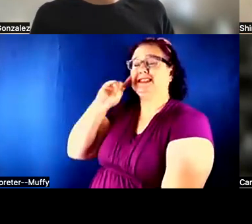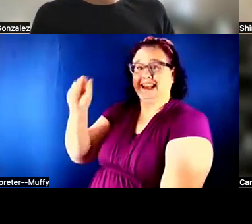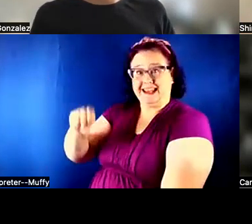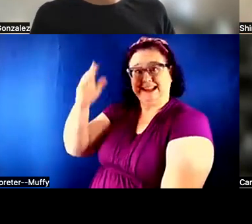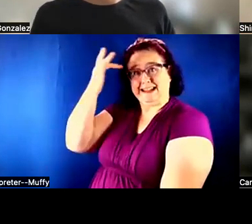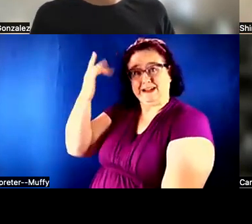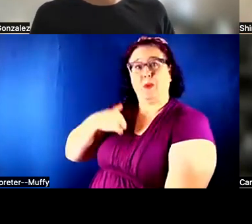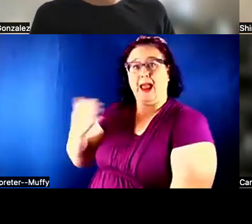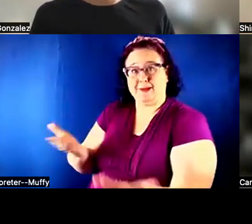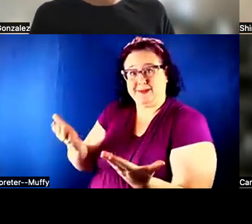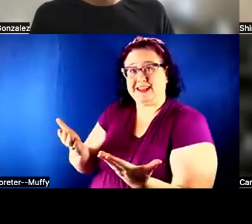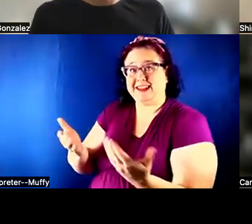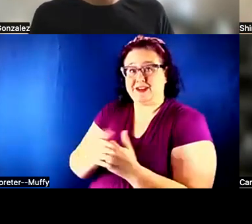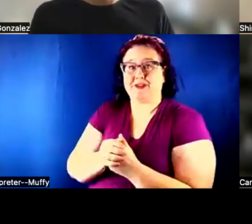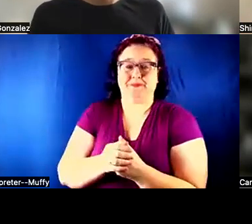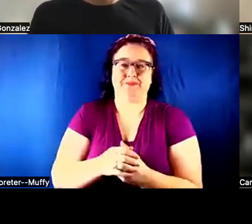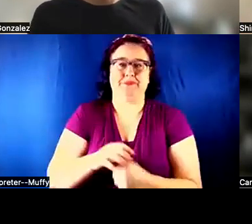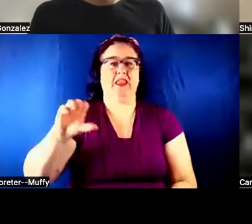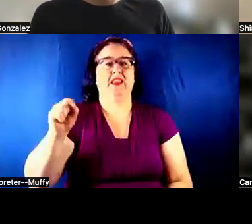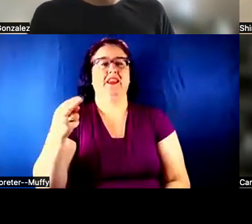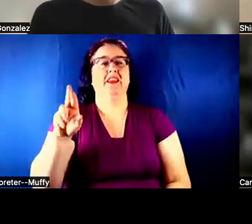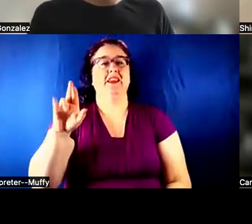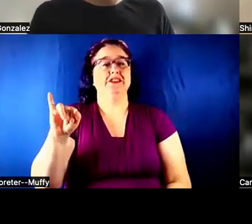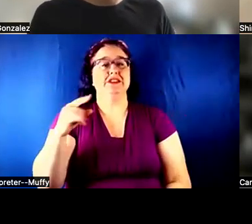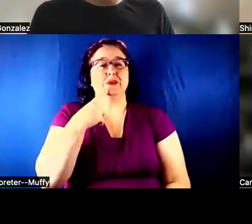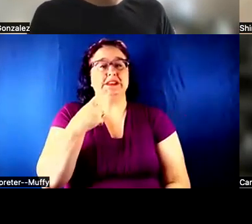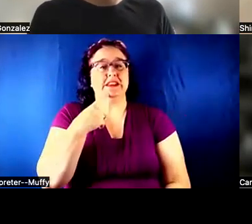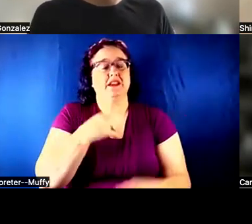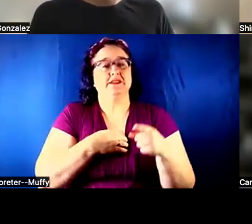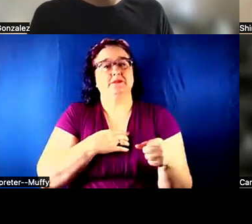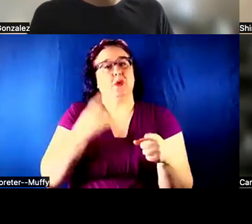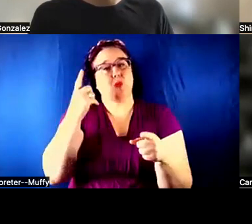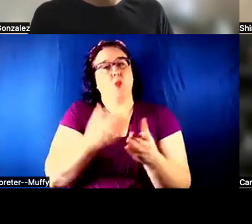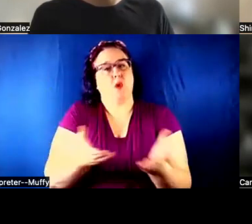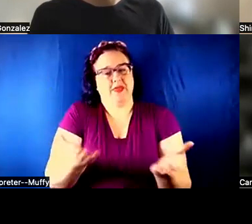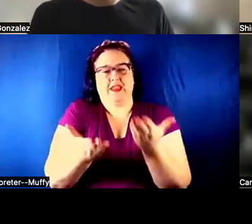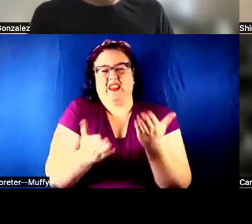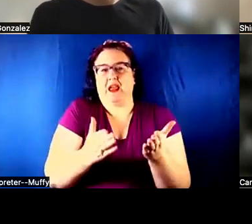YEAH. SO, ONE THING YOU MIGHT BE INTERESTED IN -- WE HAVE A RESEARCH NETWORK.